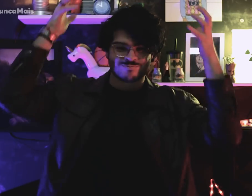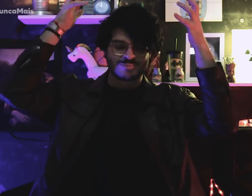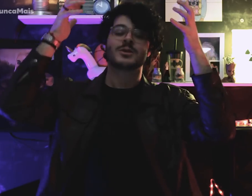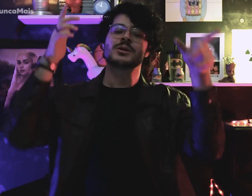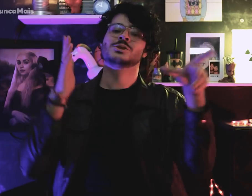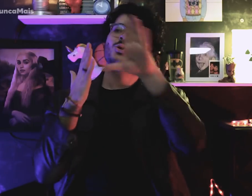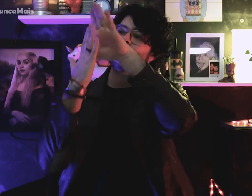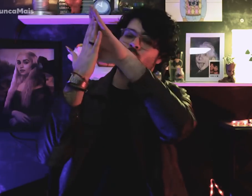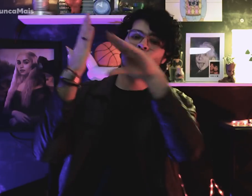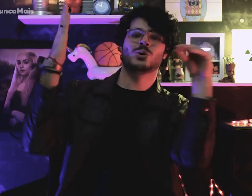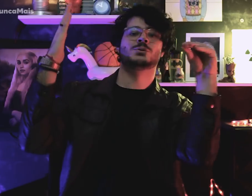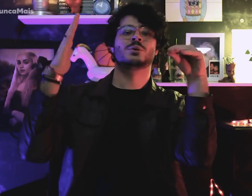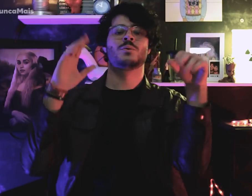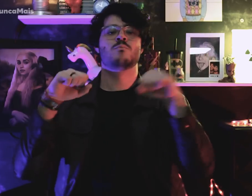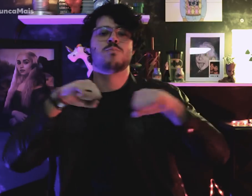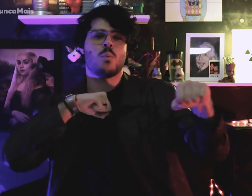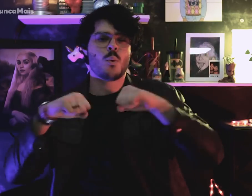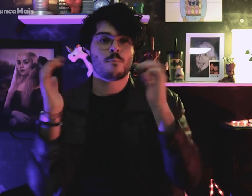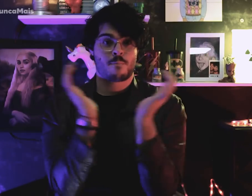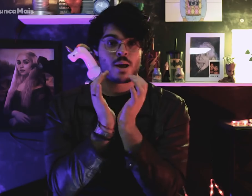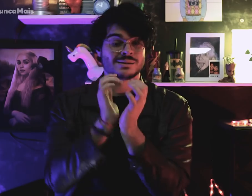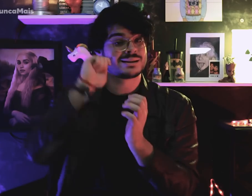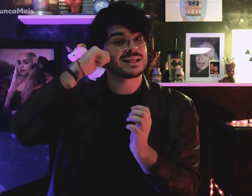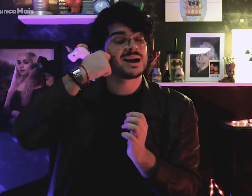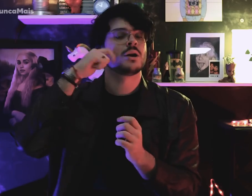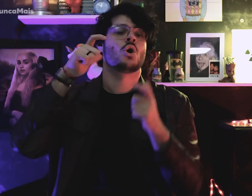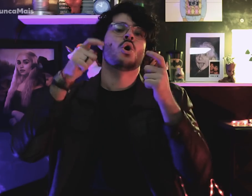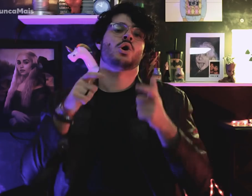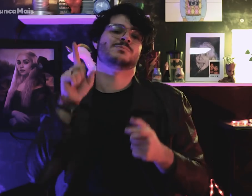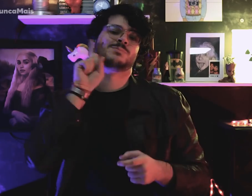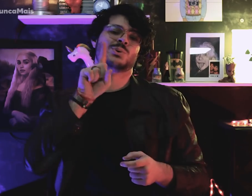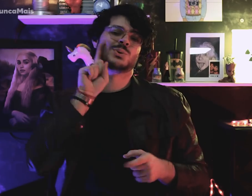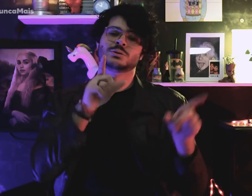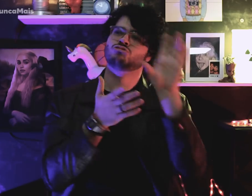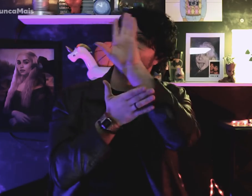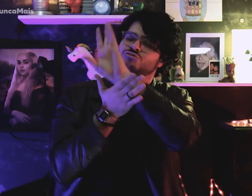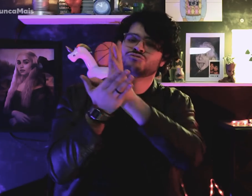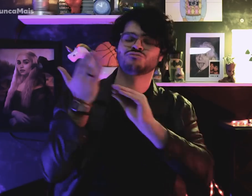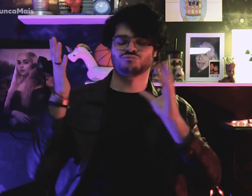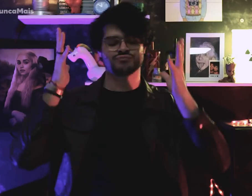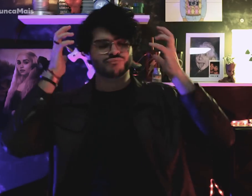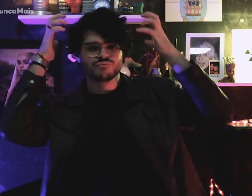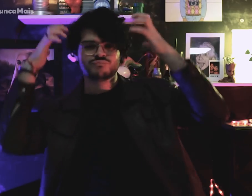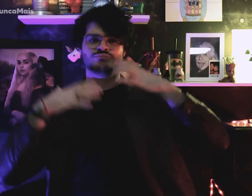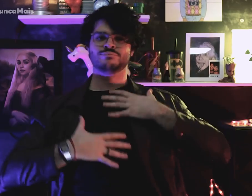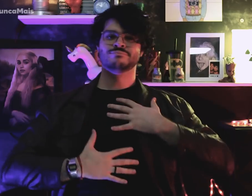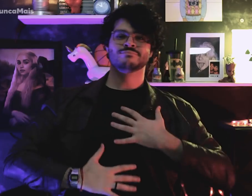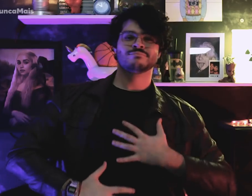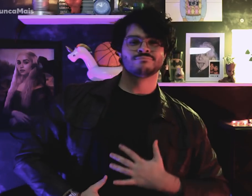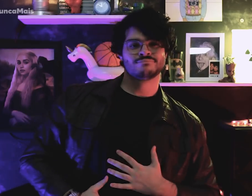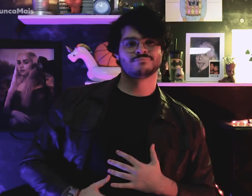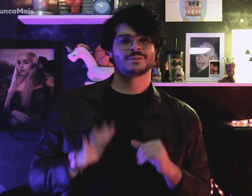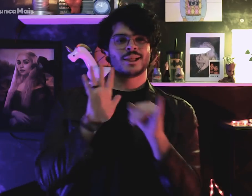pois se inspiravam no movimento negro dos EUA.